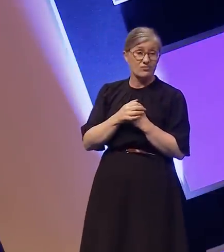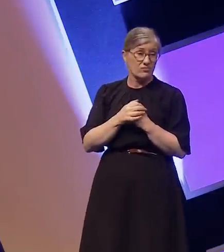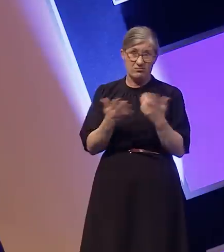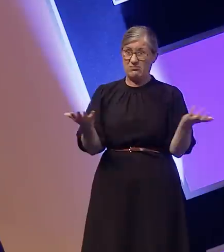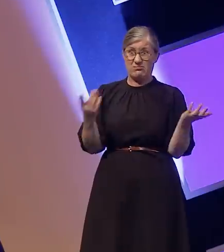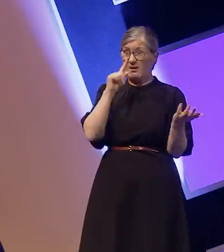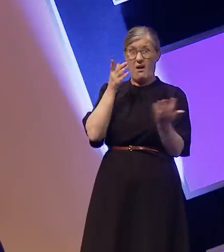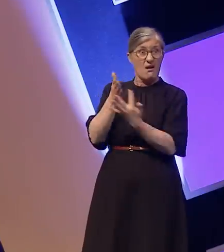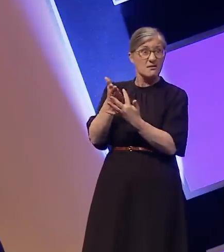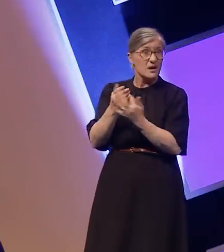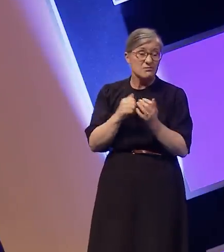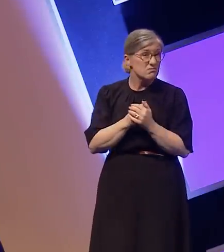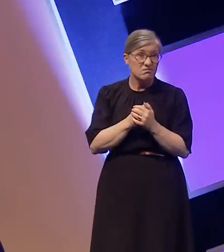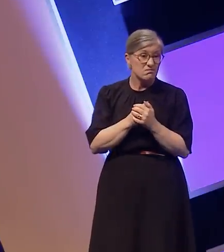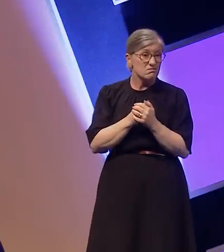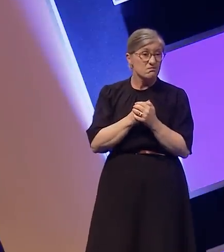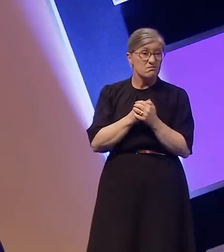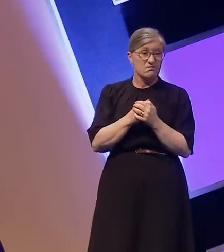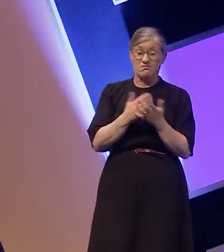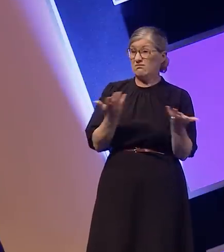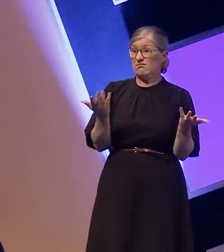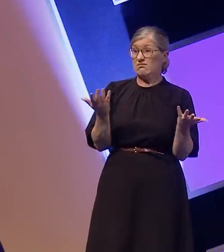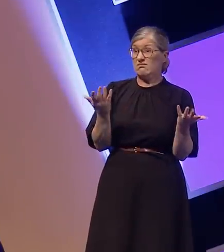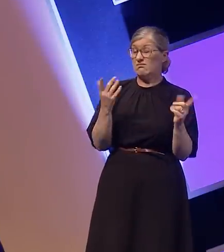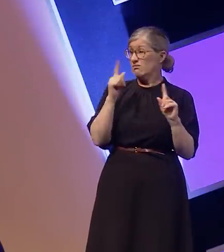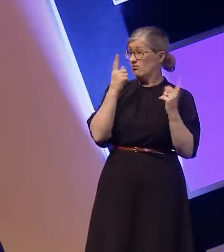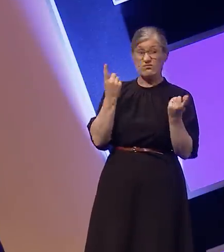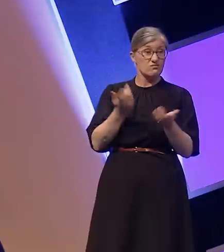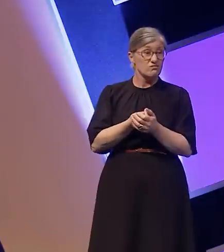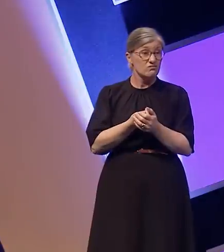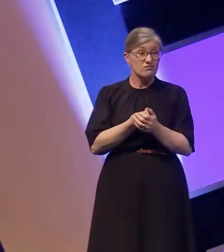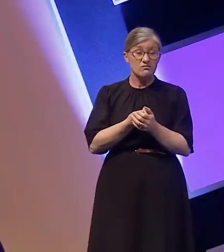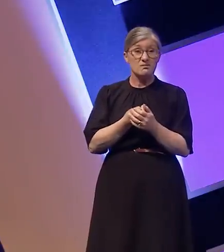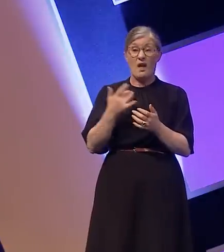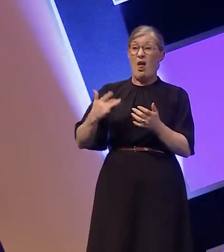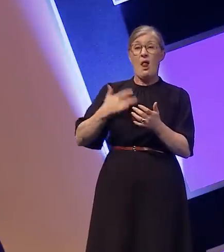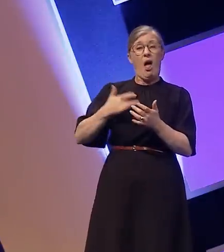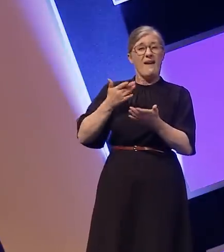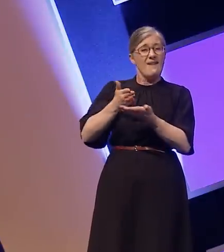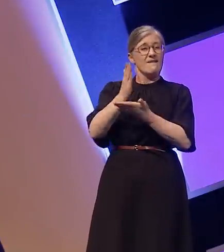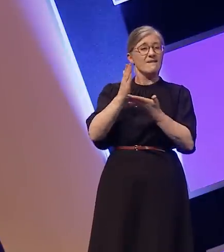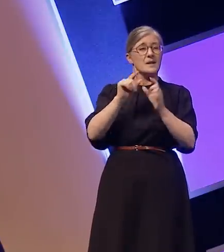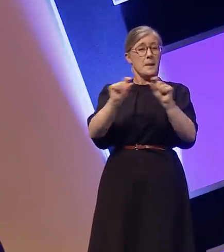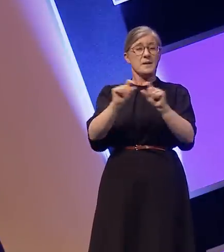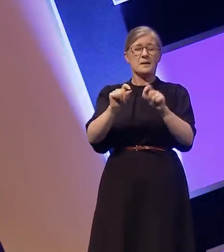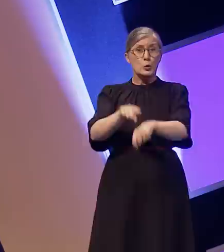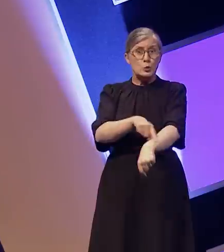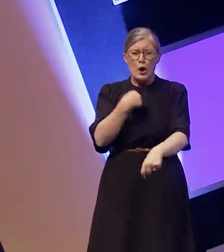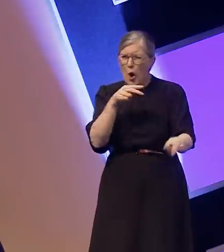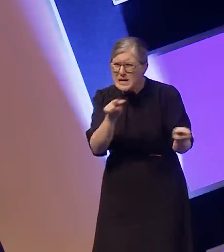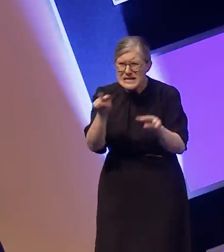I couldn't, it was not accessible for me. The live subtitles were slow leaving me always a